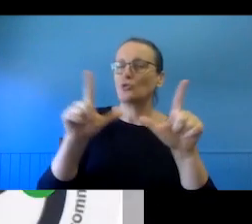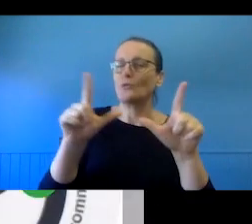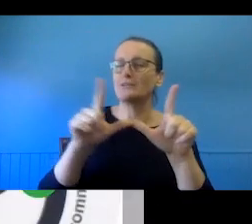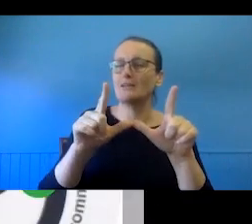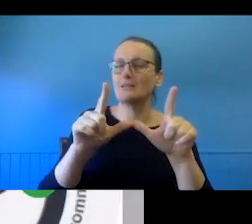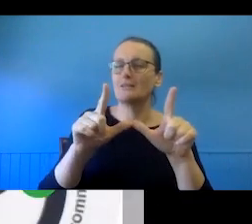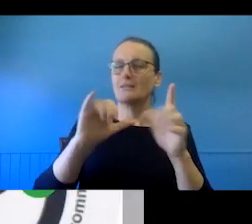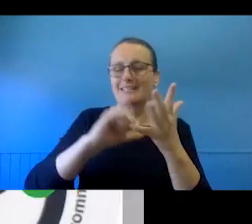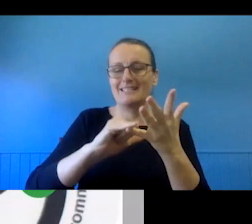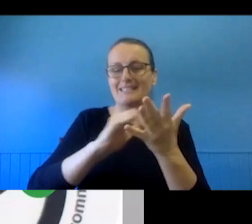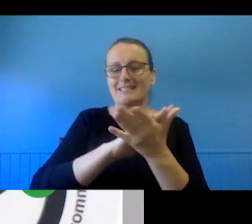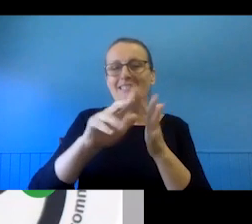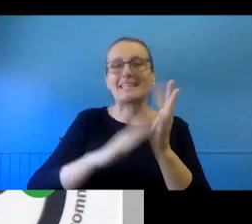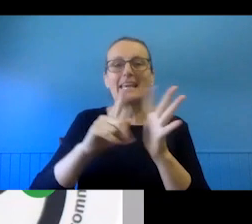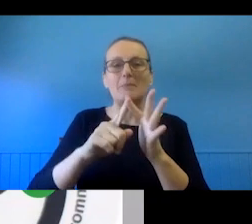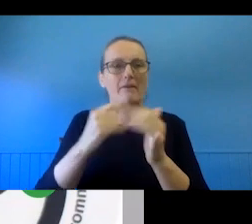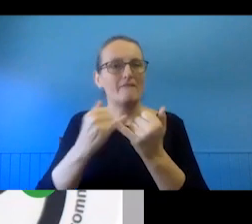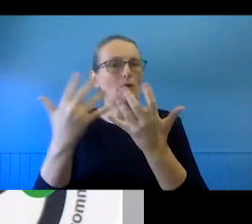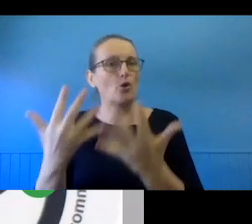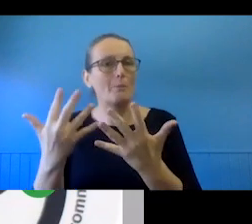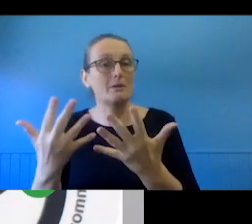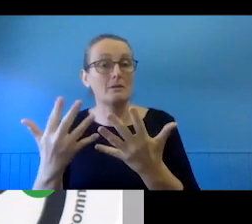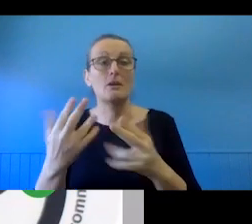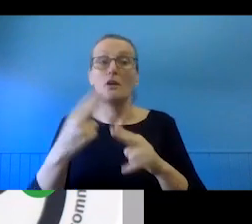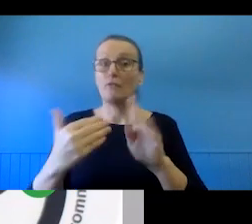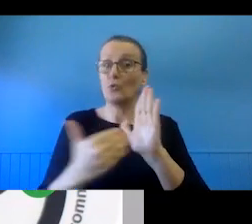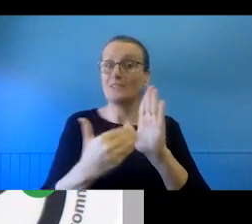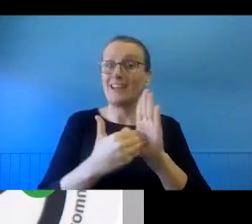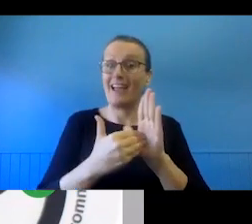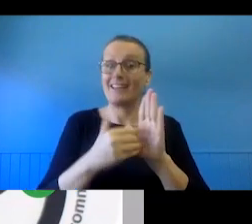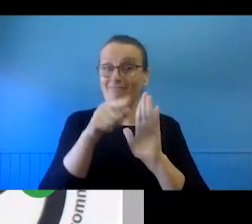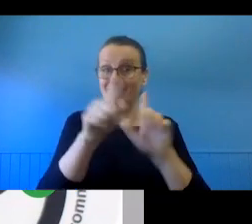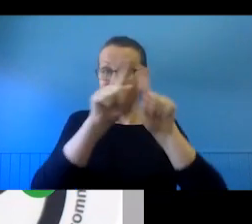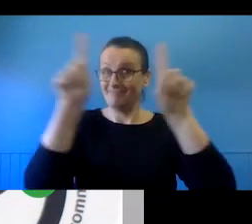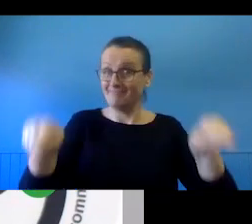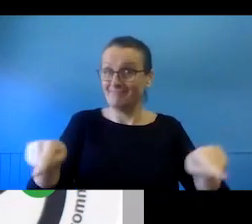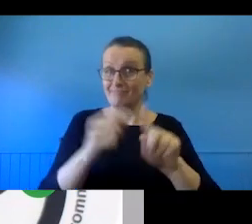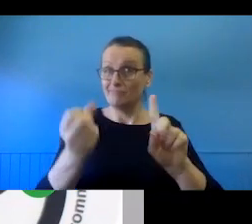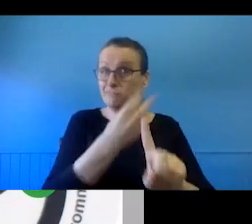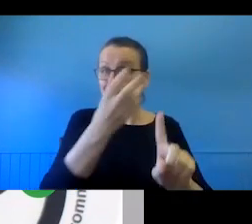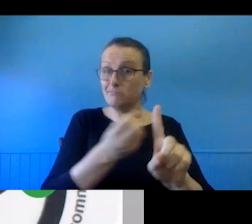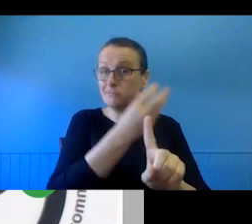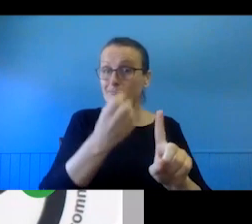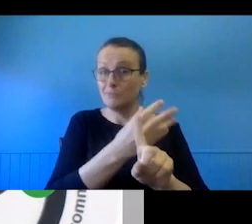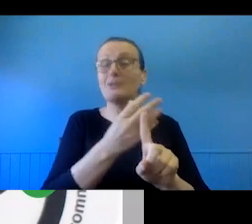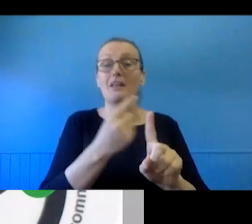You may have noticed most images in today's presentation are reused under the terms of creator commons licence.